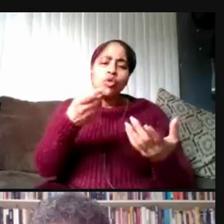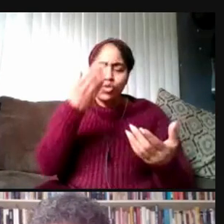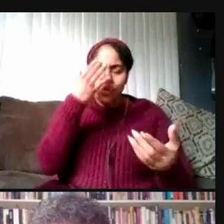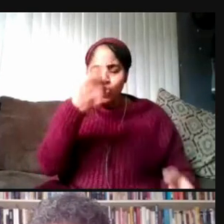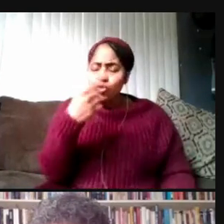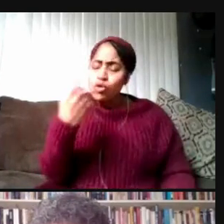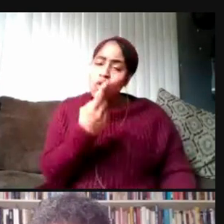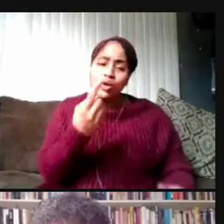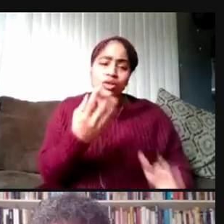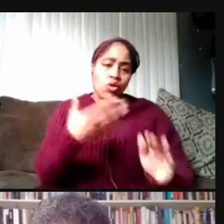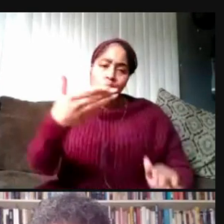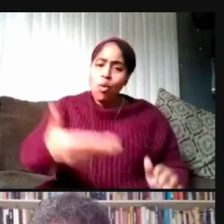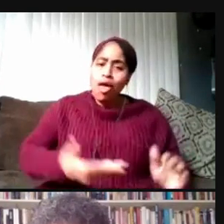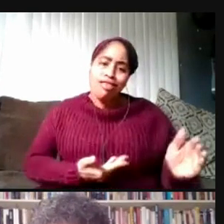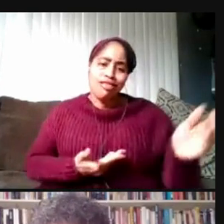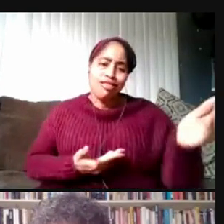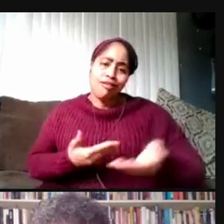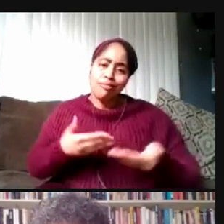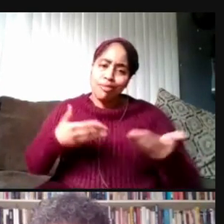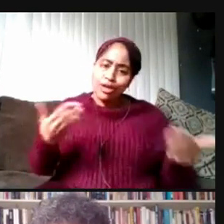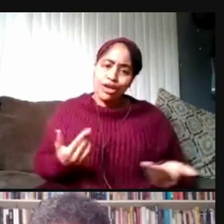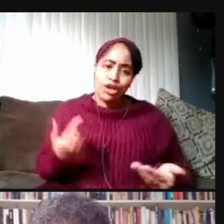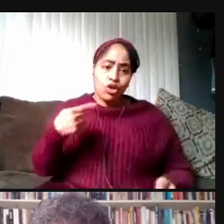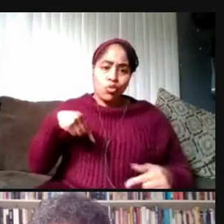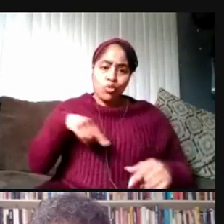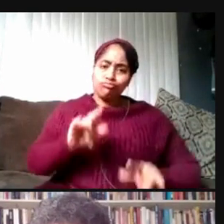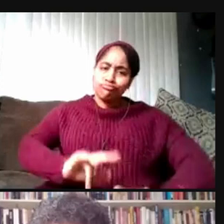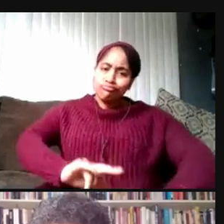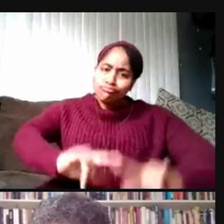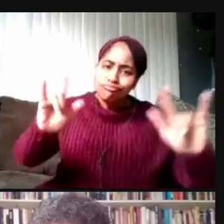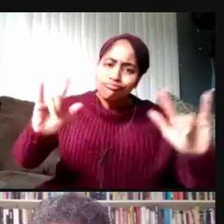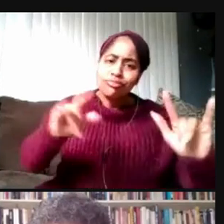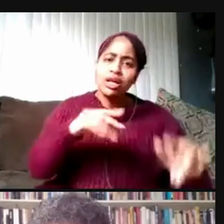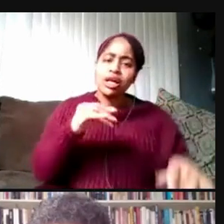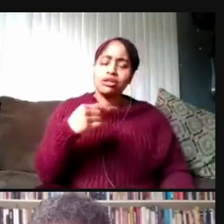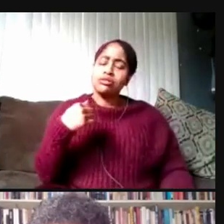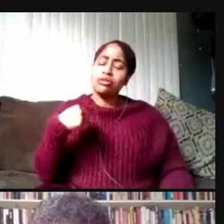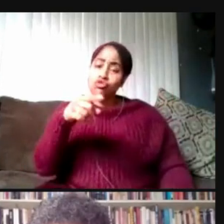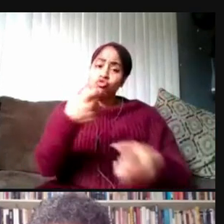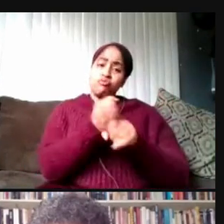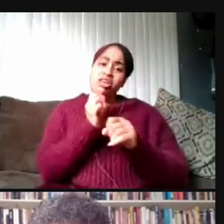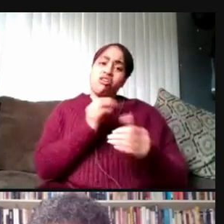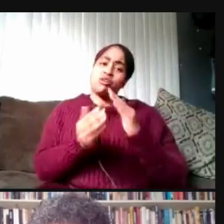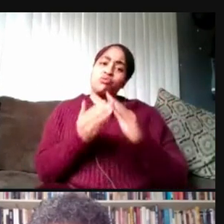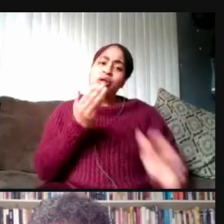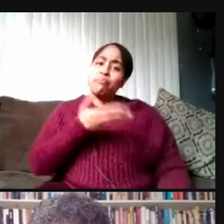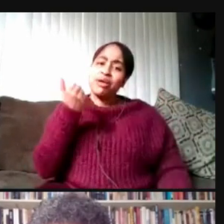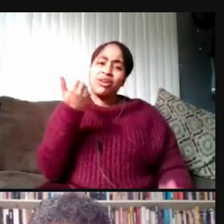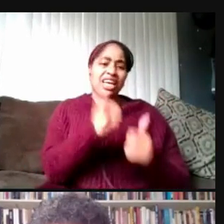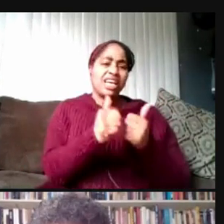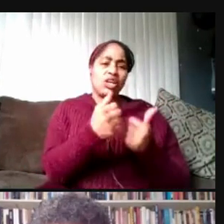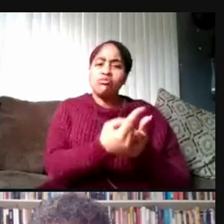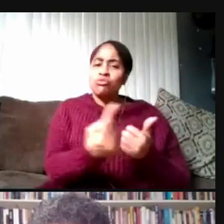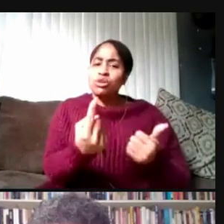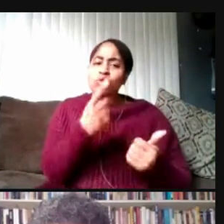that you are loved and that you make our community better. And to everyone else, who's really trying to figure out how to be helpful, including parents,